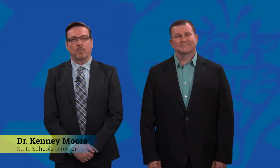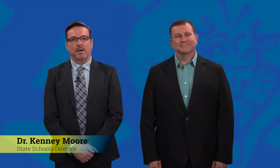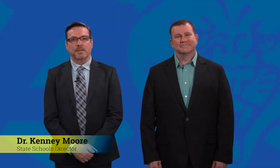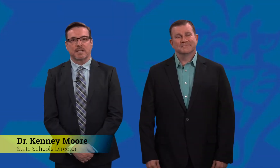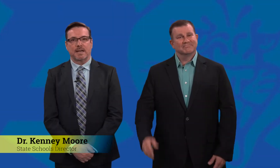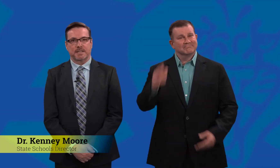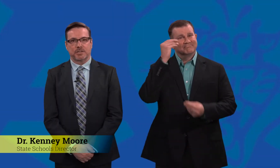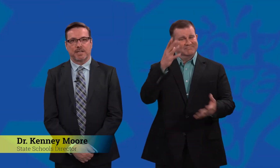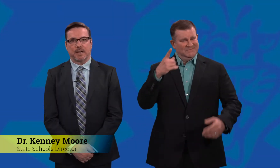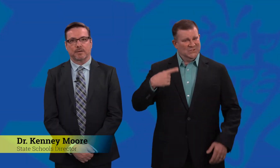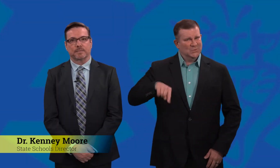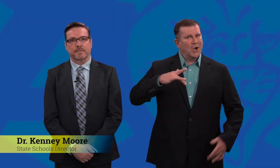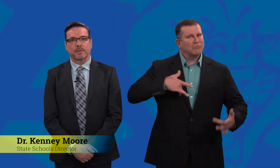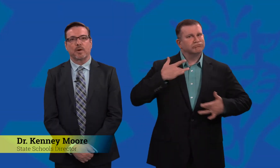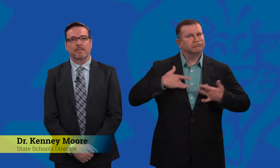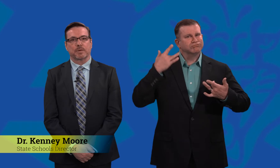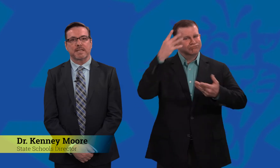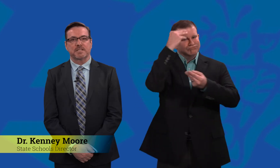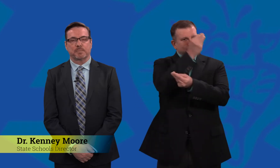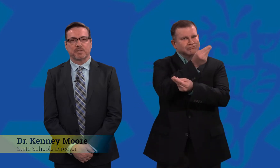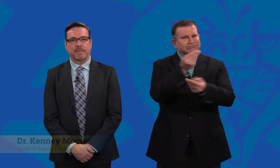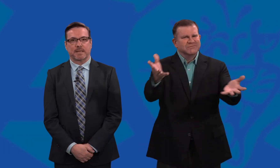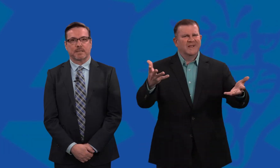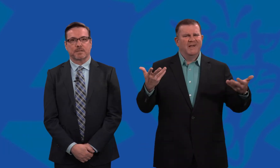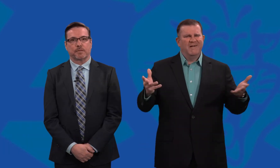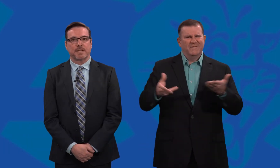We are excited to share that we have released a prospectus for the